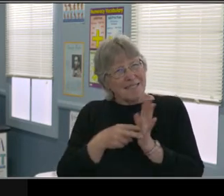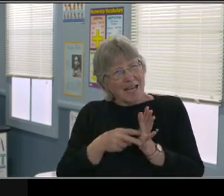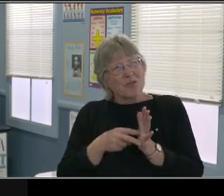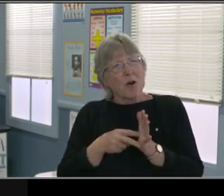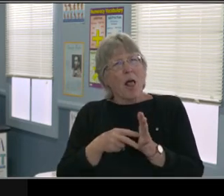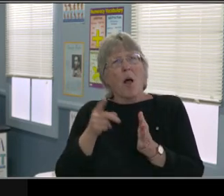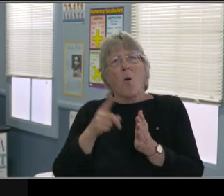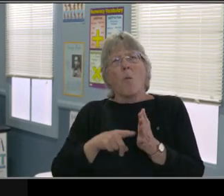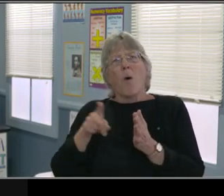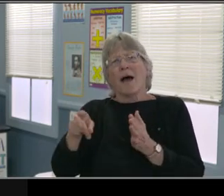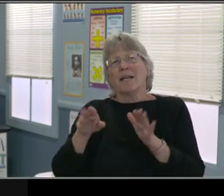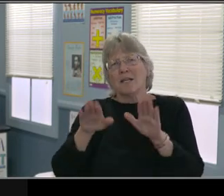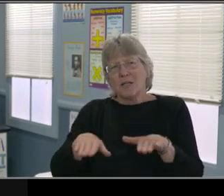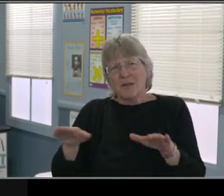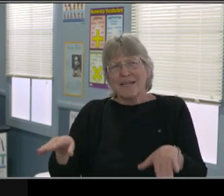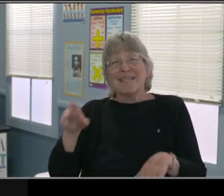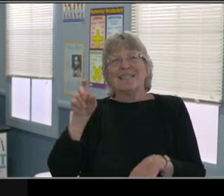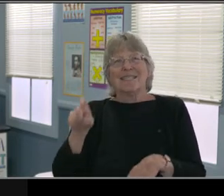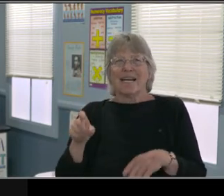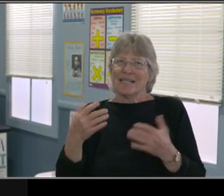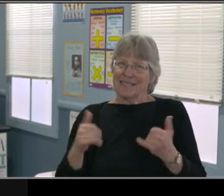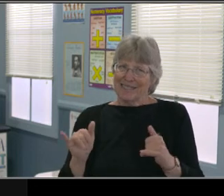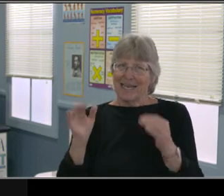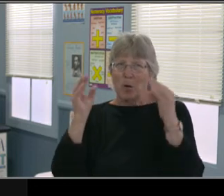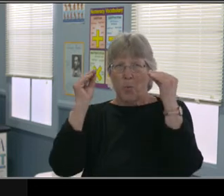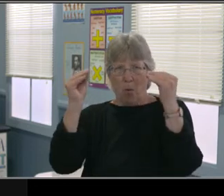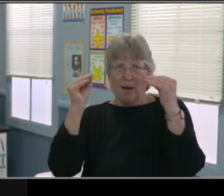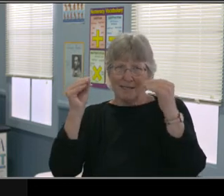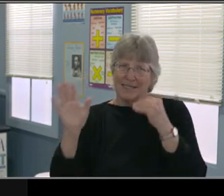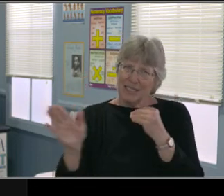And so what I mean by that is, sometimes on an IEP